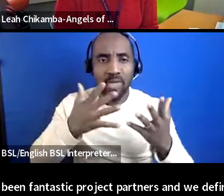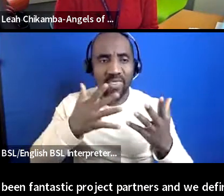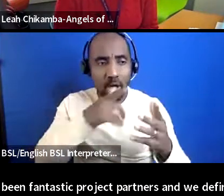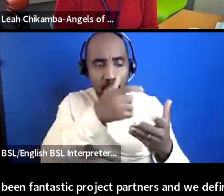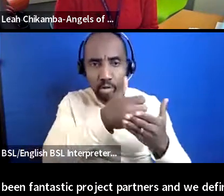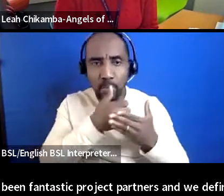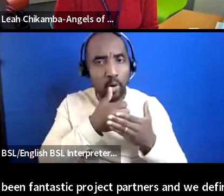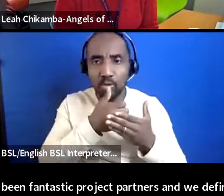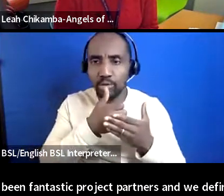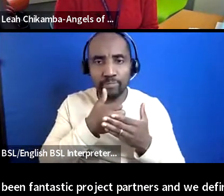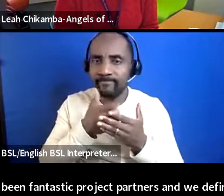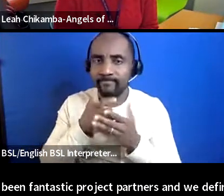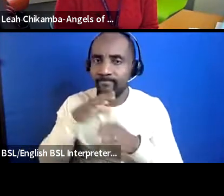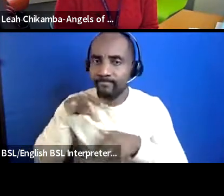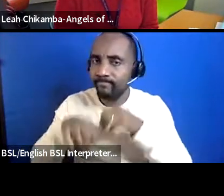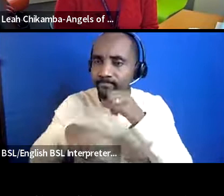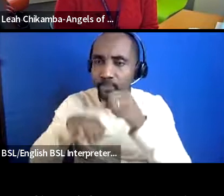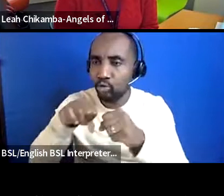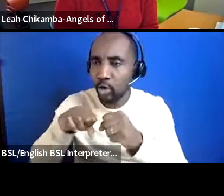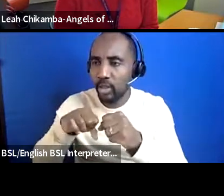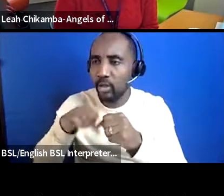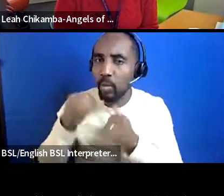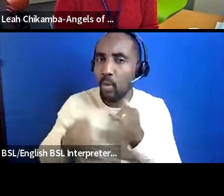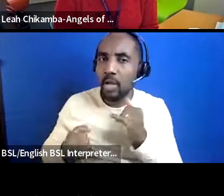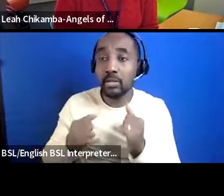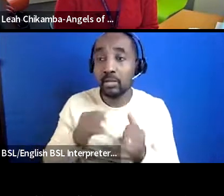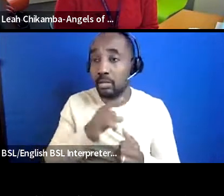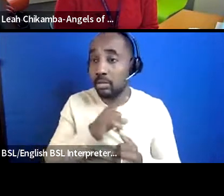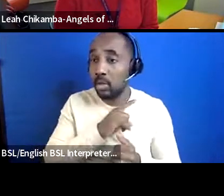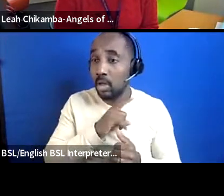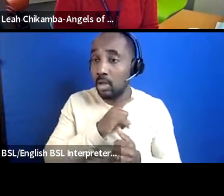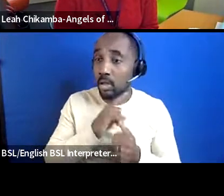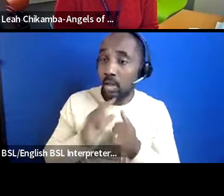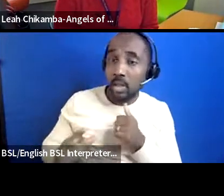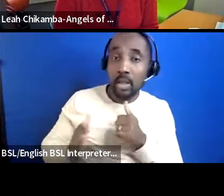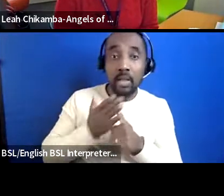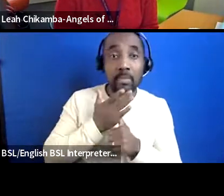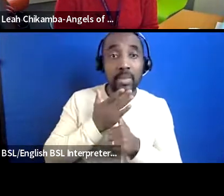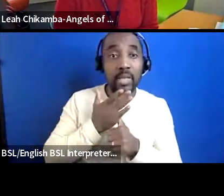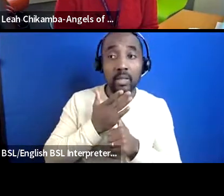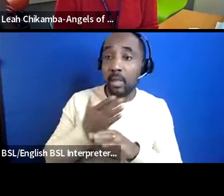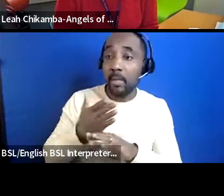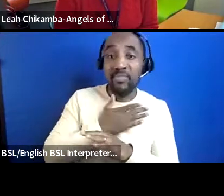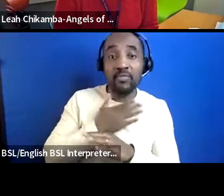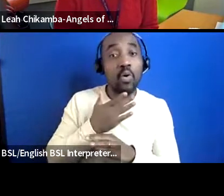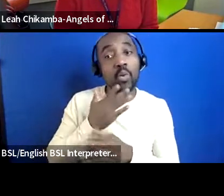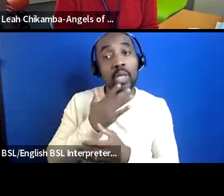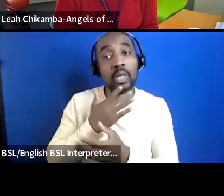and that is largely because right at the start um before we became a charity um we essentially